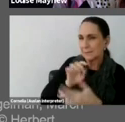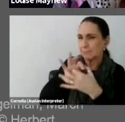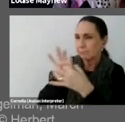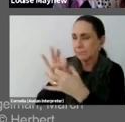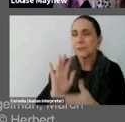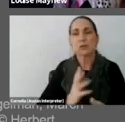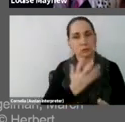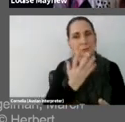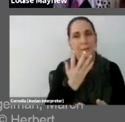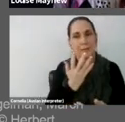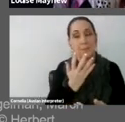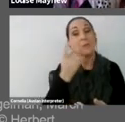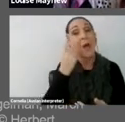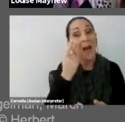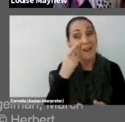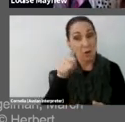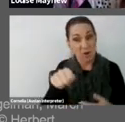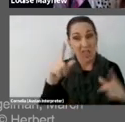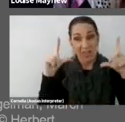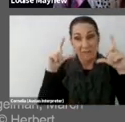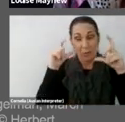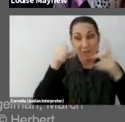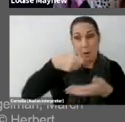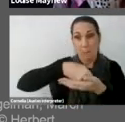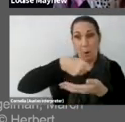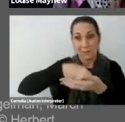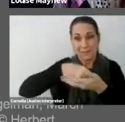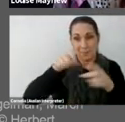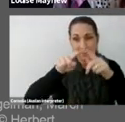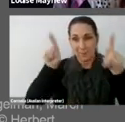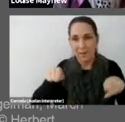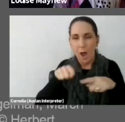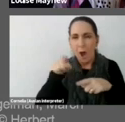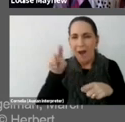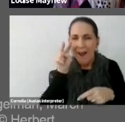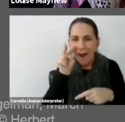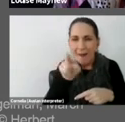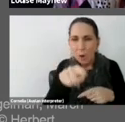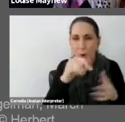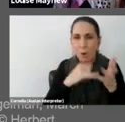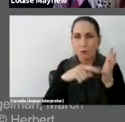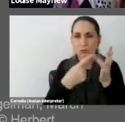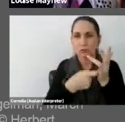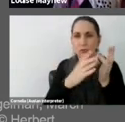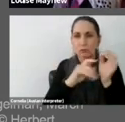to that photograph in the bottom corner and have a look at Stromberg’s face, that